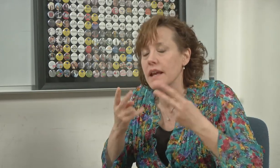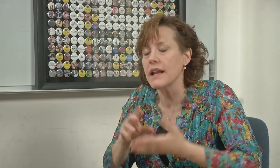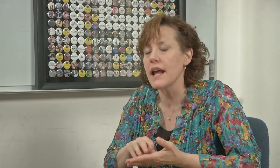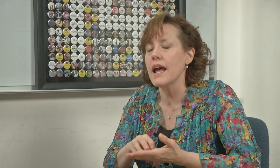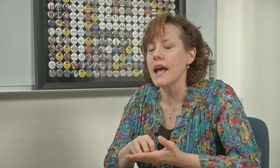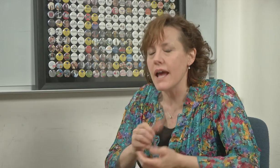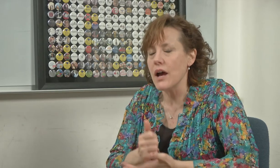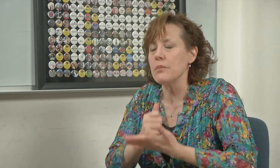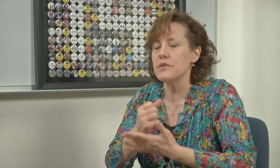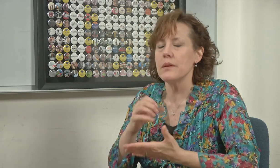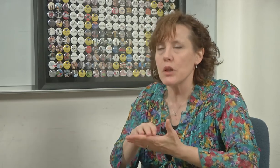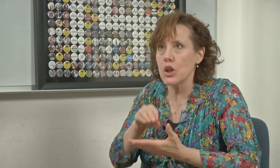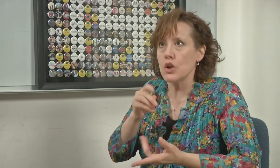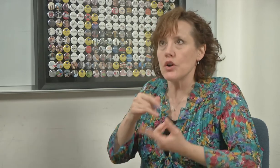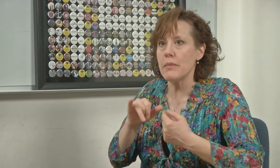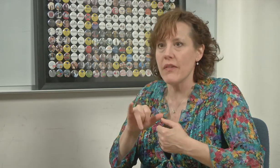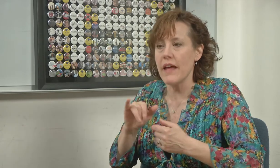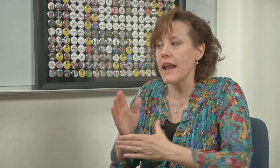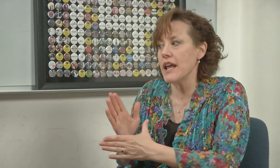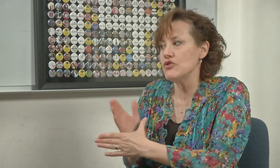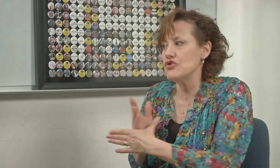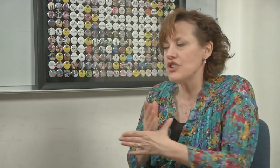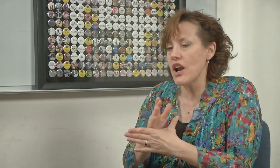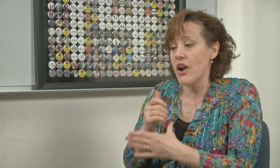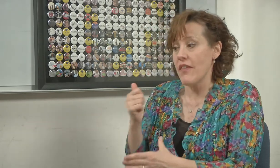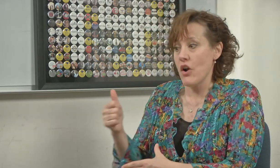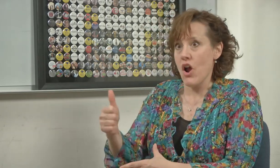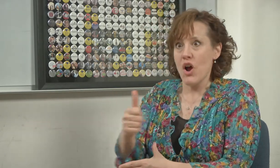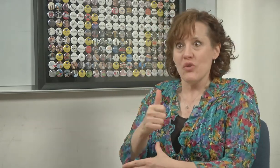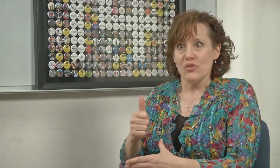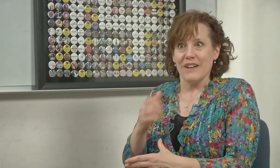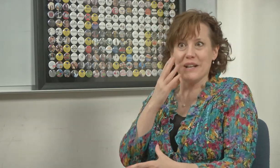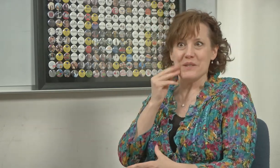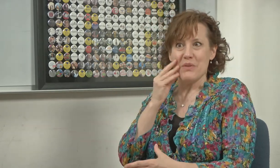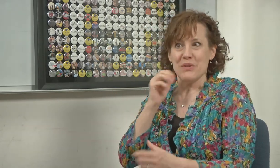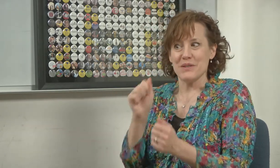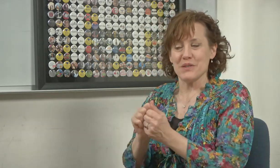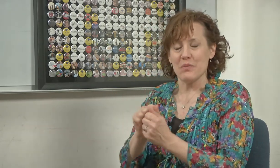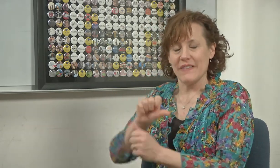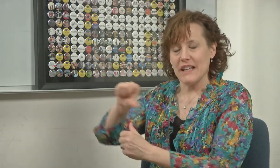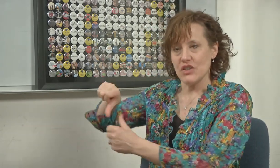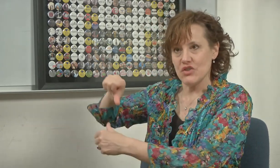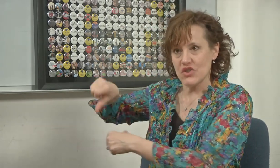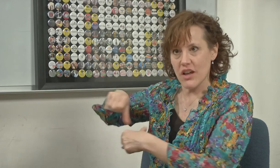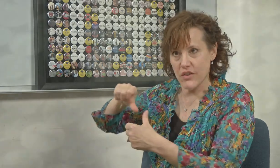they learn to share their own experiences with each other.